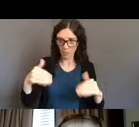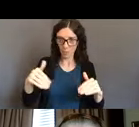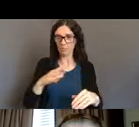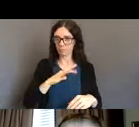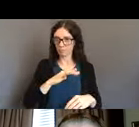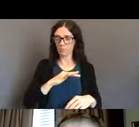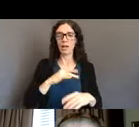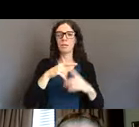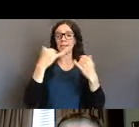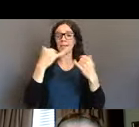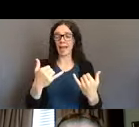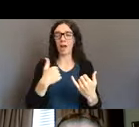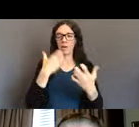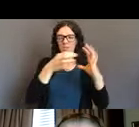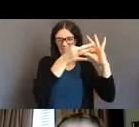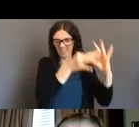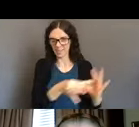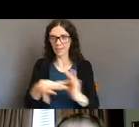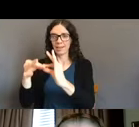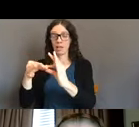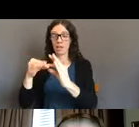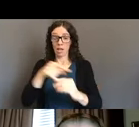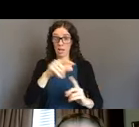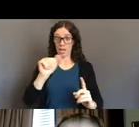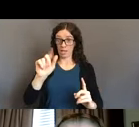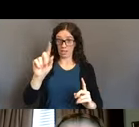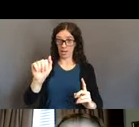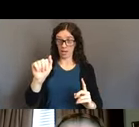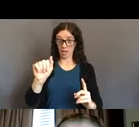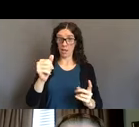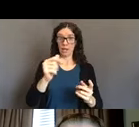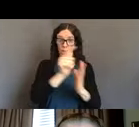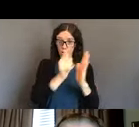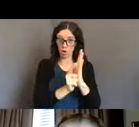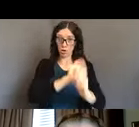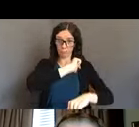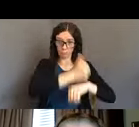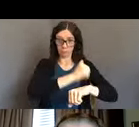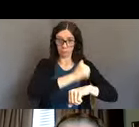kind of laid the backbone for how we had to advocate during this pandemic,